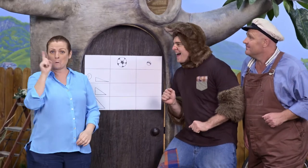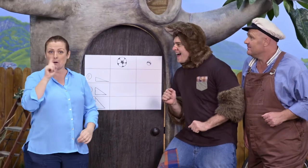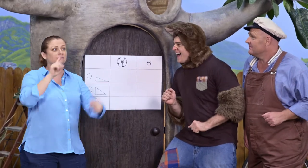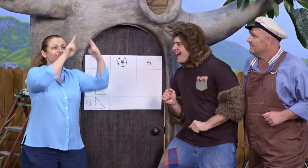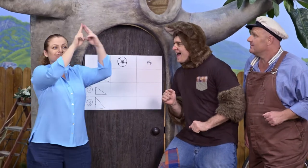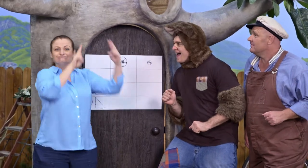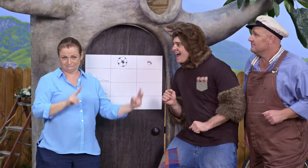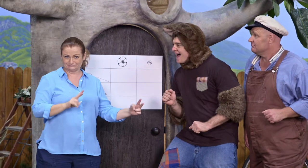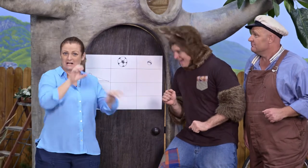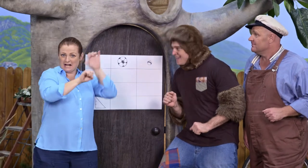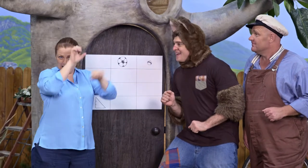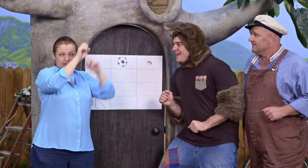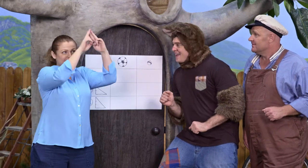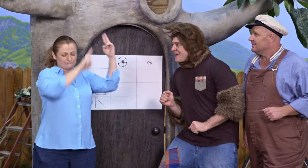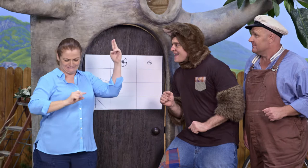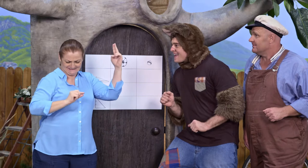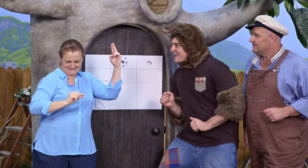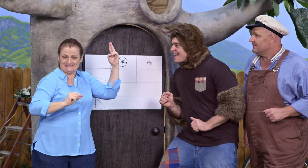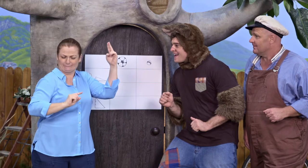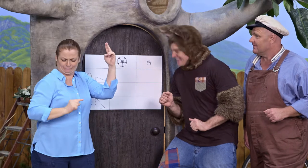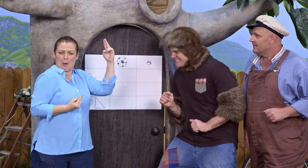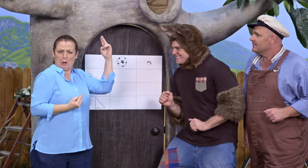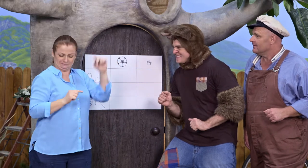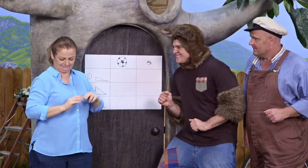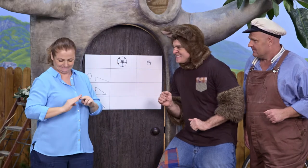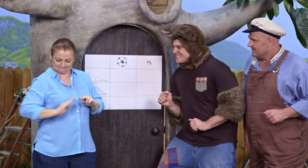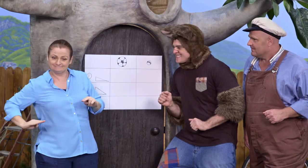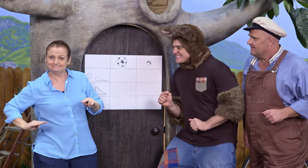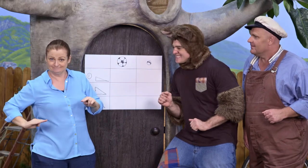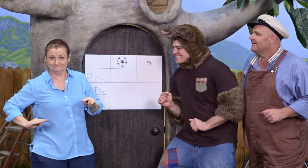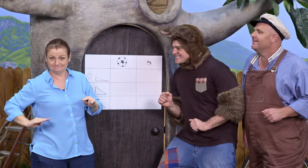I've written down that we'll put the ramp on the first rung of the ladder.